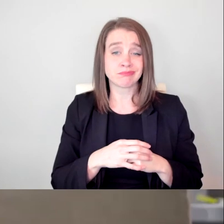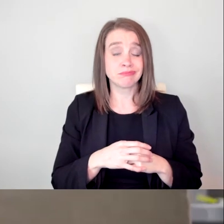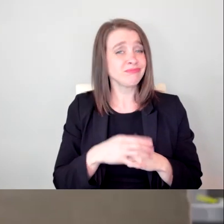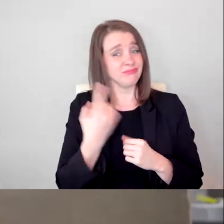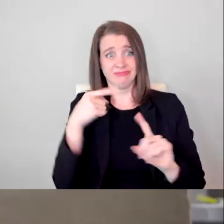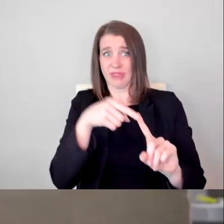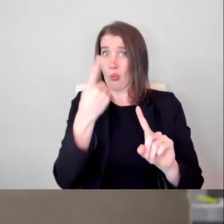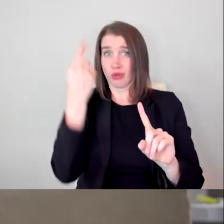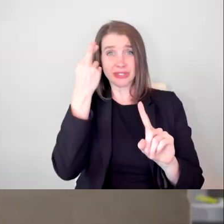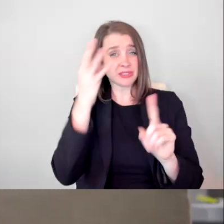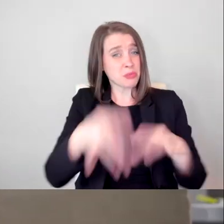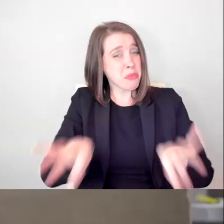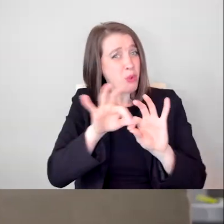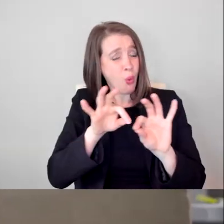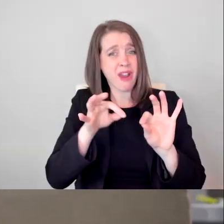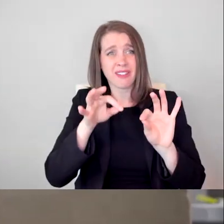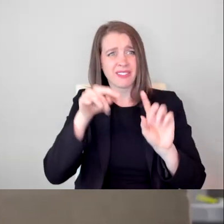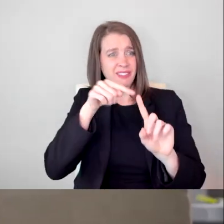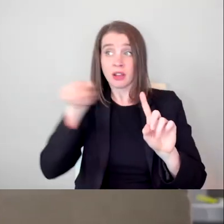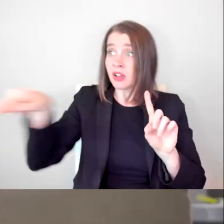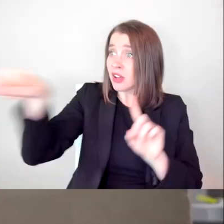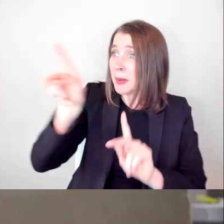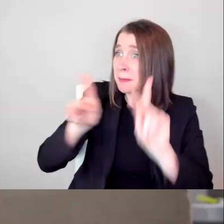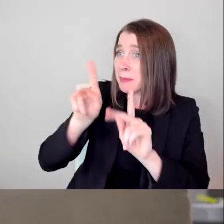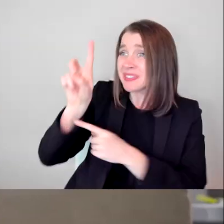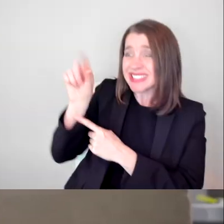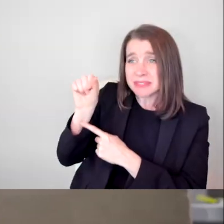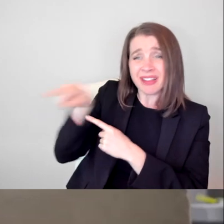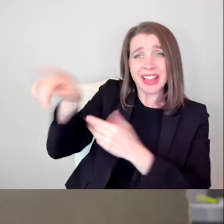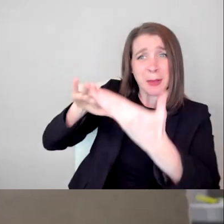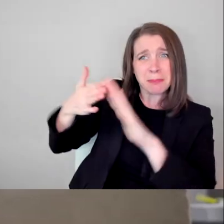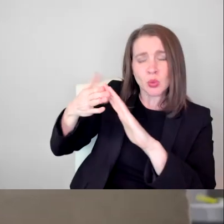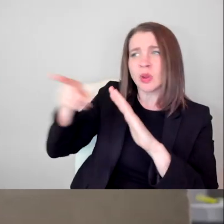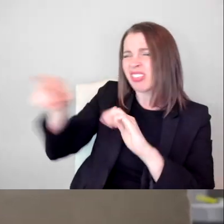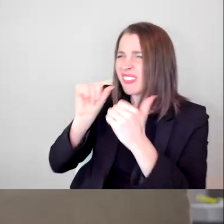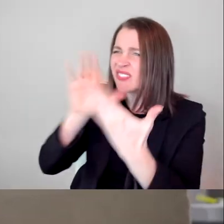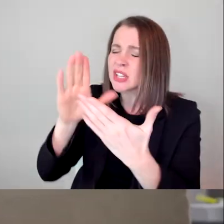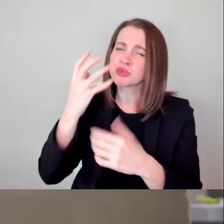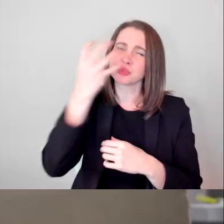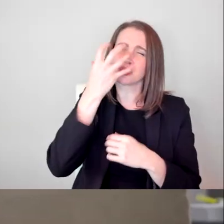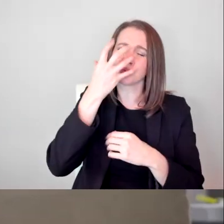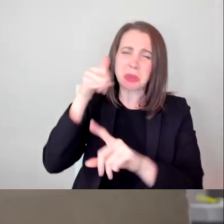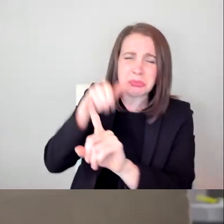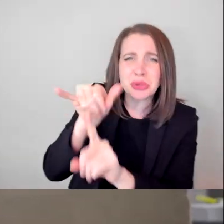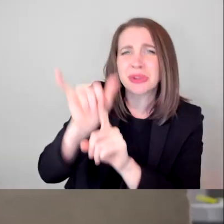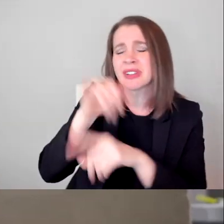is because people with disabilities face enormous amounts of bullying, of violence, and of discrimination.